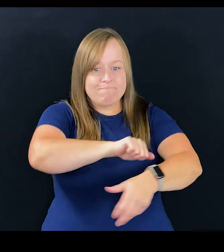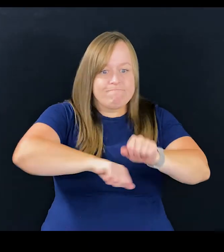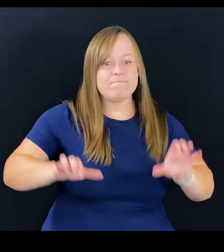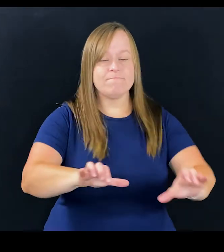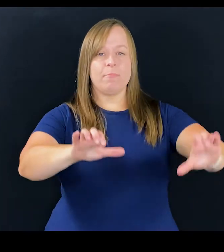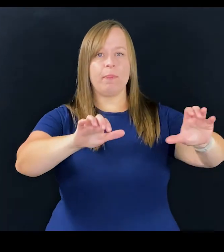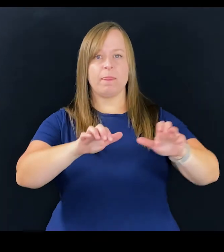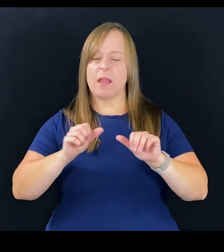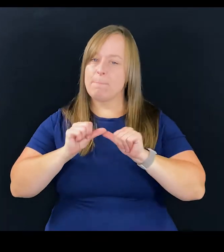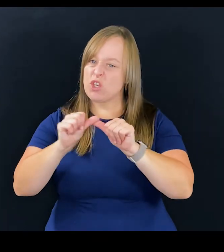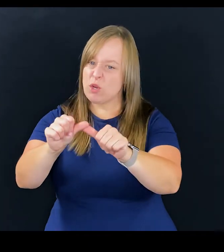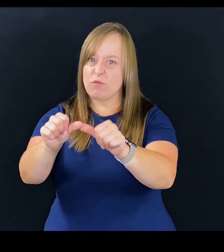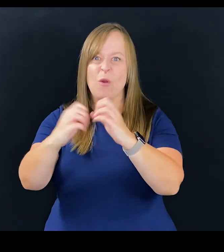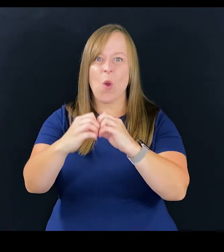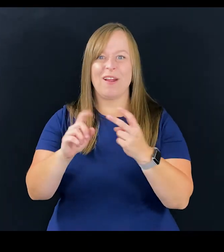is let's push, let's do more.